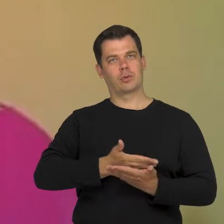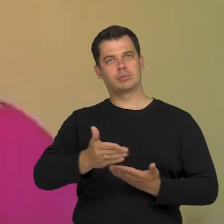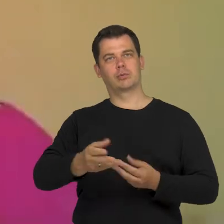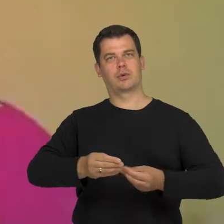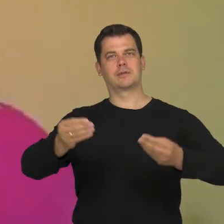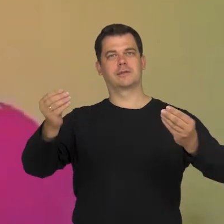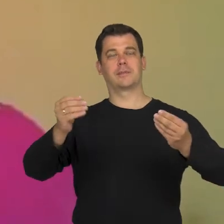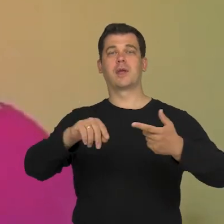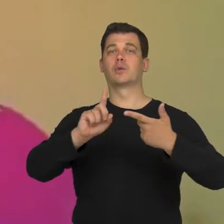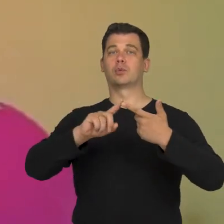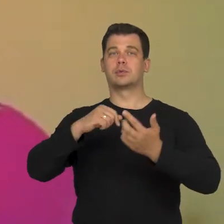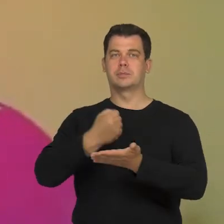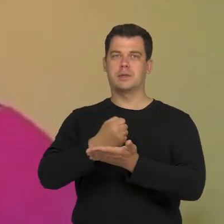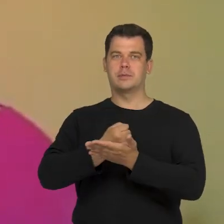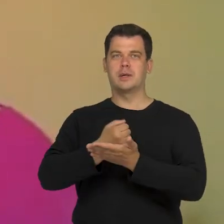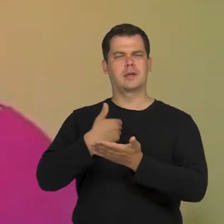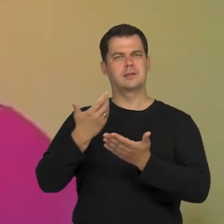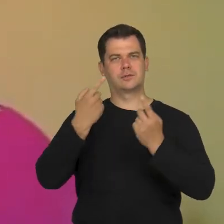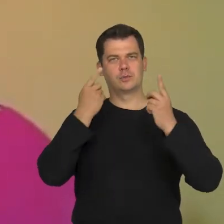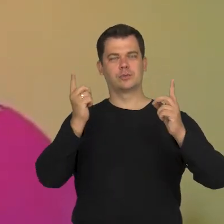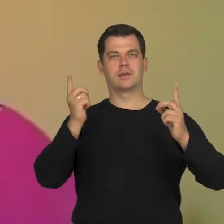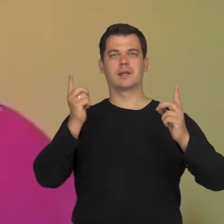Another thing, that I want to talk about